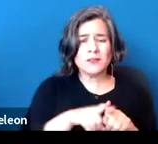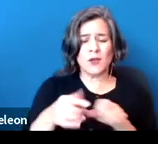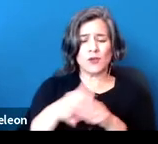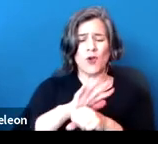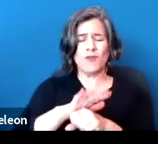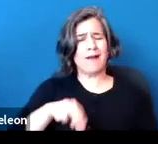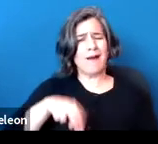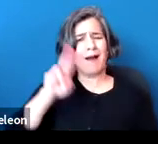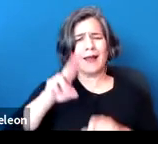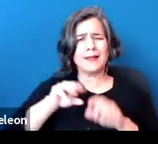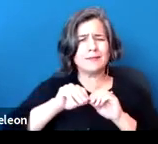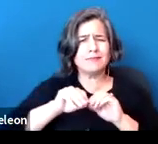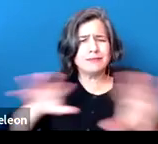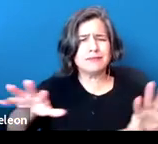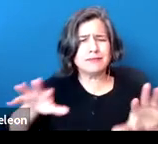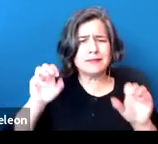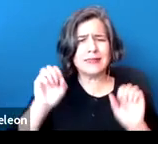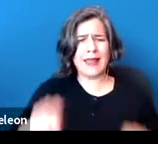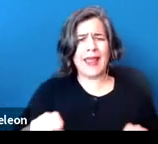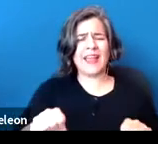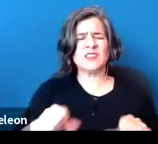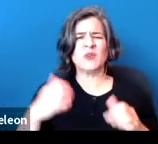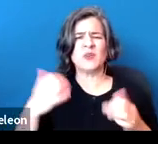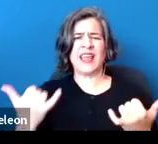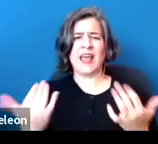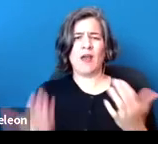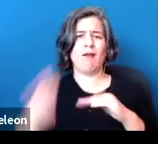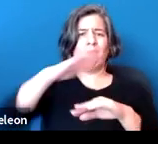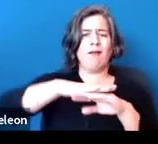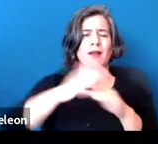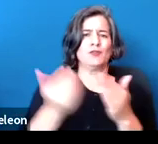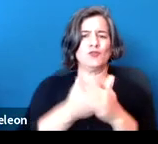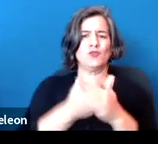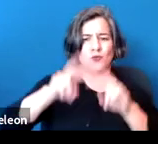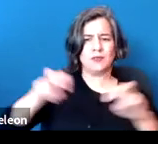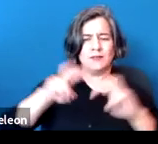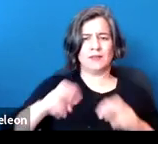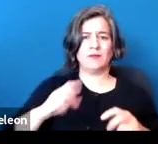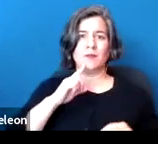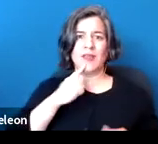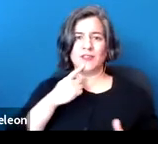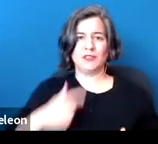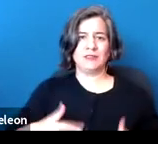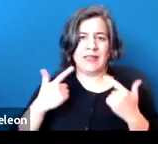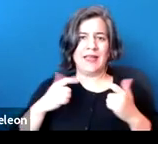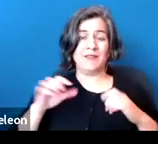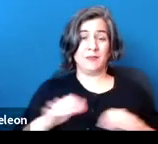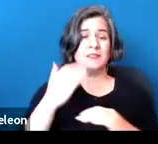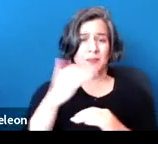to add new analysis about major life activity limits, and this is all the things that we used